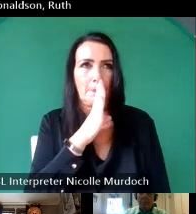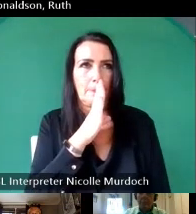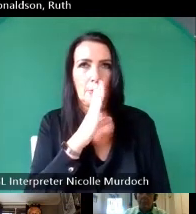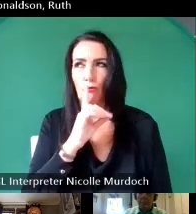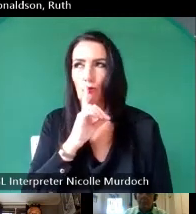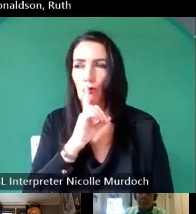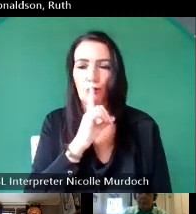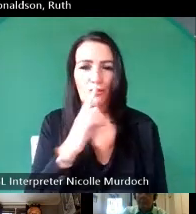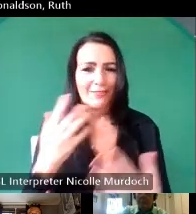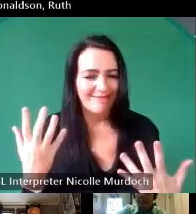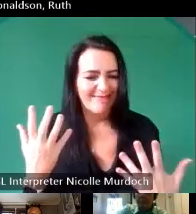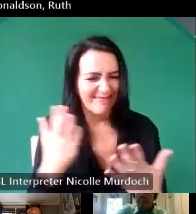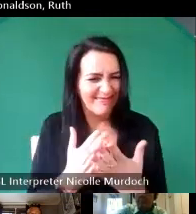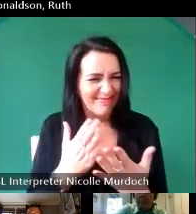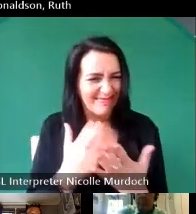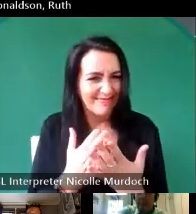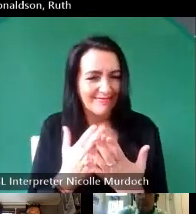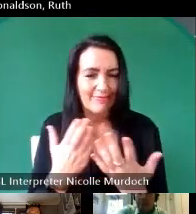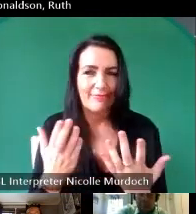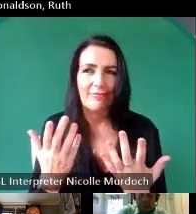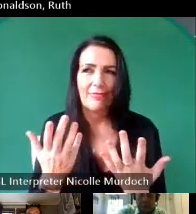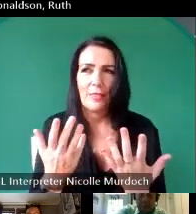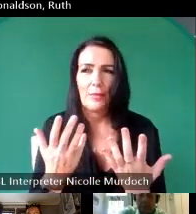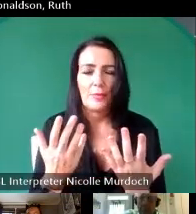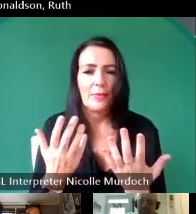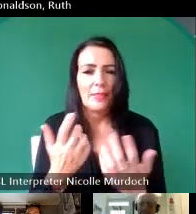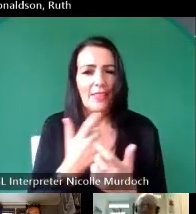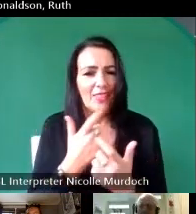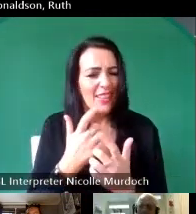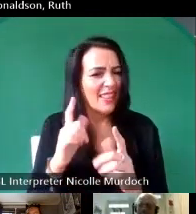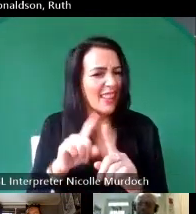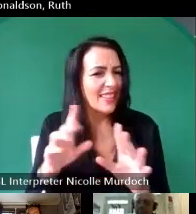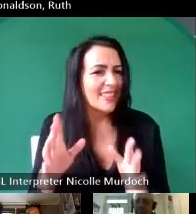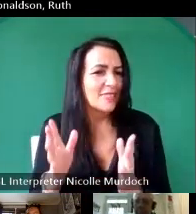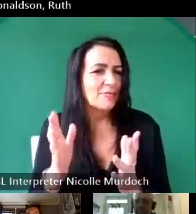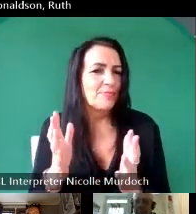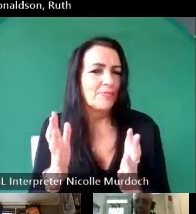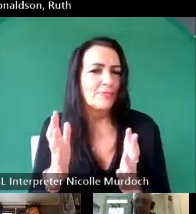was almost like there was so many things that were not allowed to be talked about and they